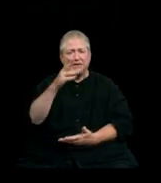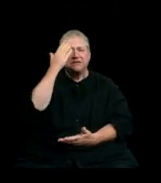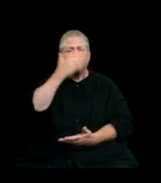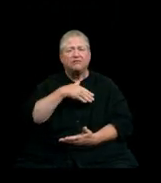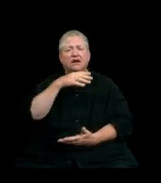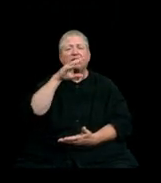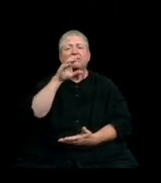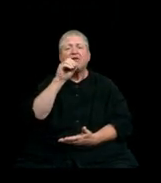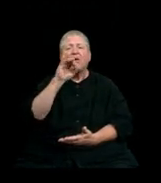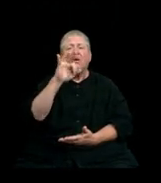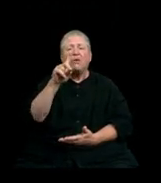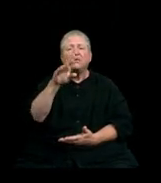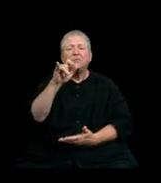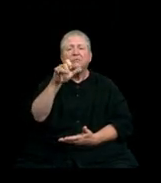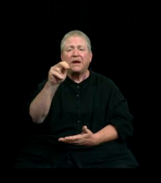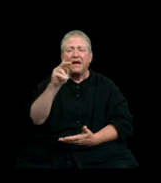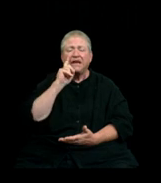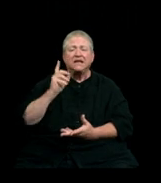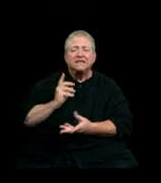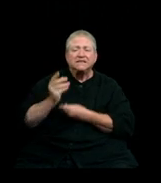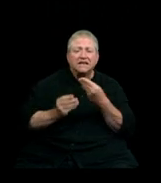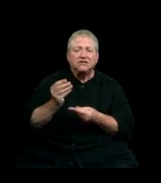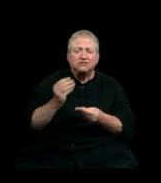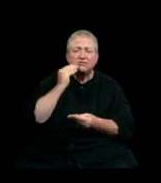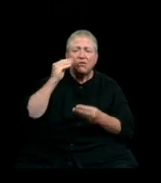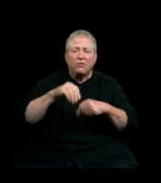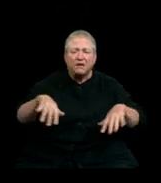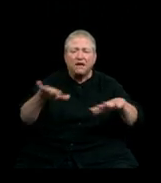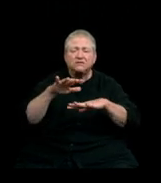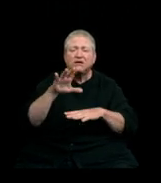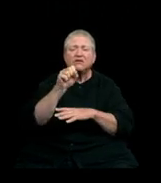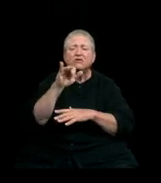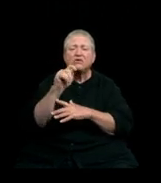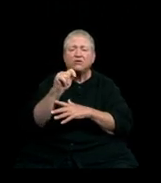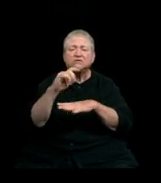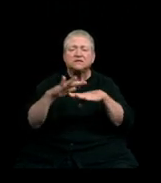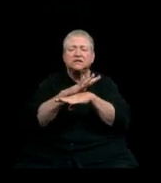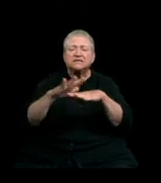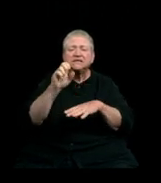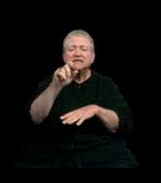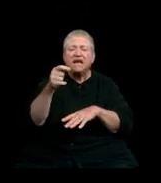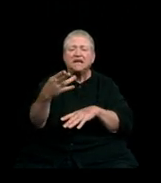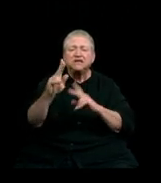on the ancestral homelands of the Coast Salish Peoples, who have lived in the Salish Sea basin,